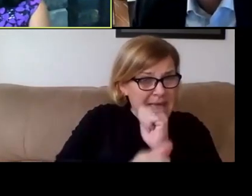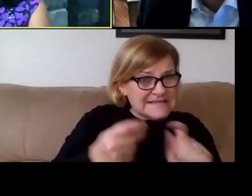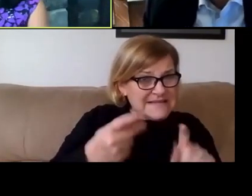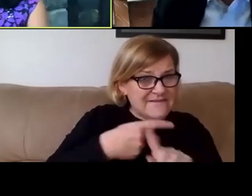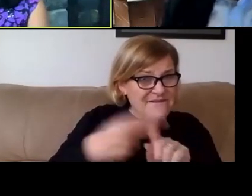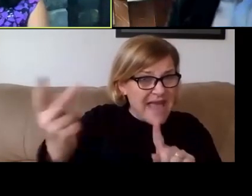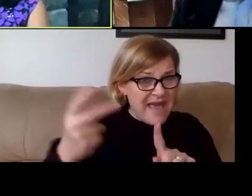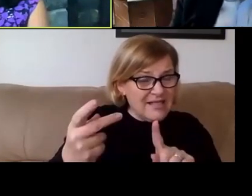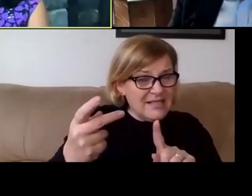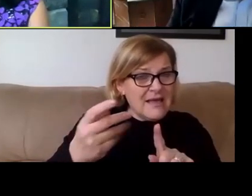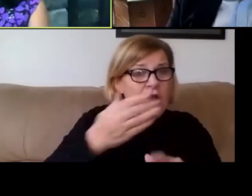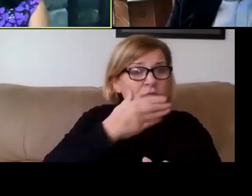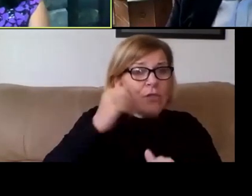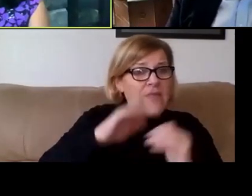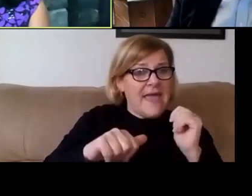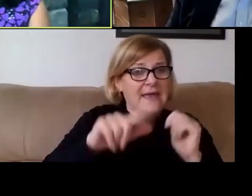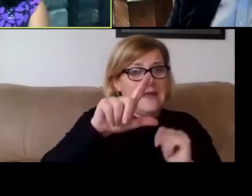"and also the upcoming semester?"